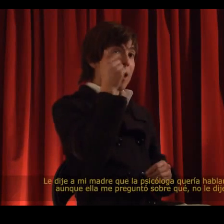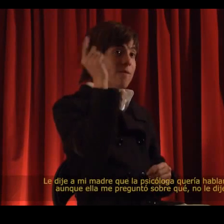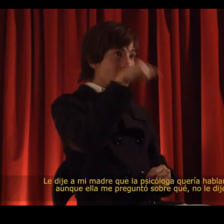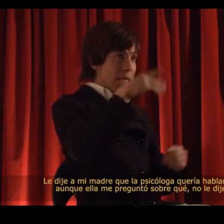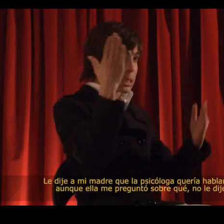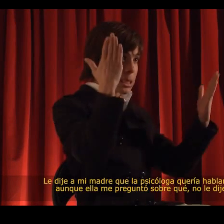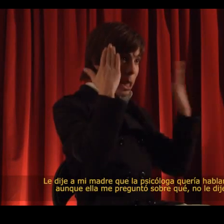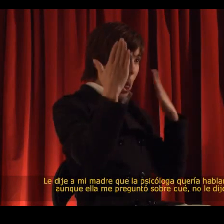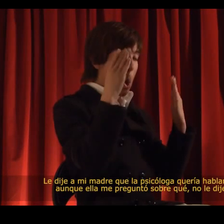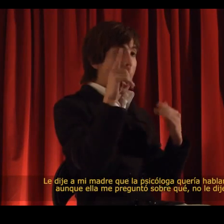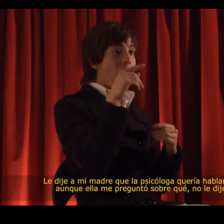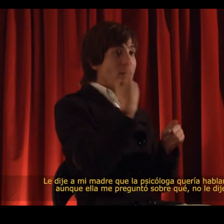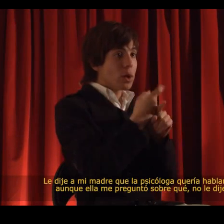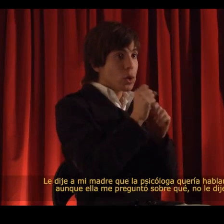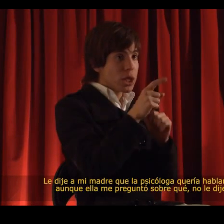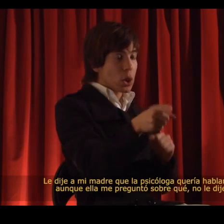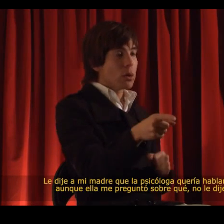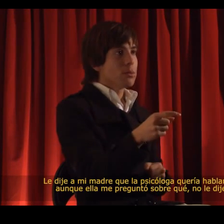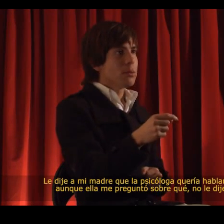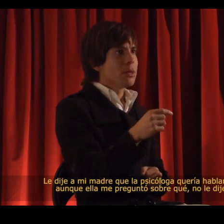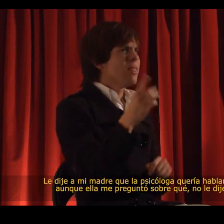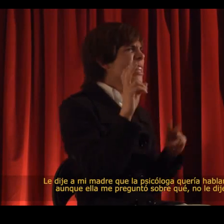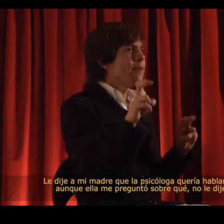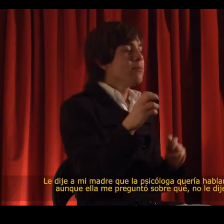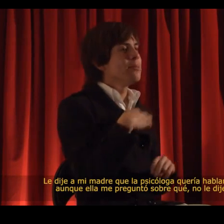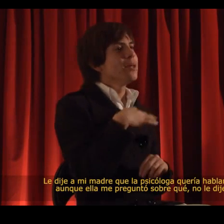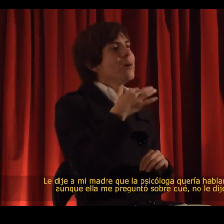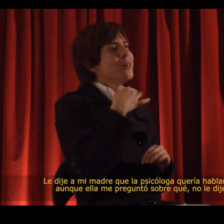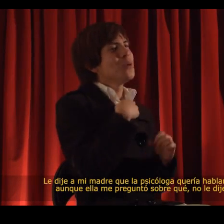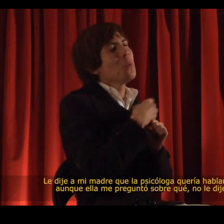I told my mother that the psychologist wanted to talk with her. She asked me about what.